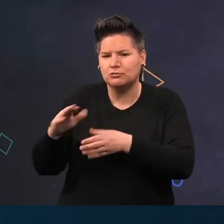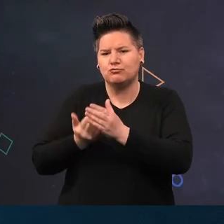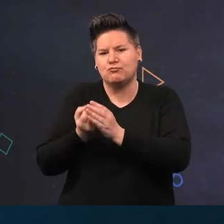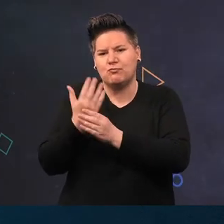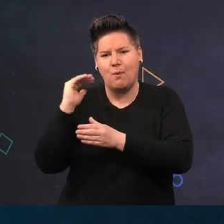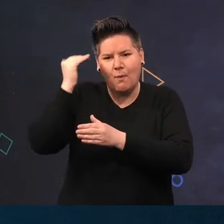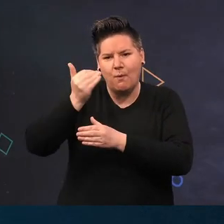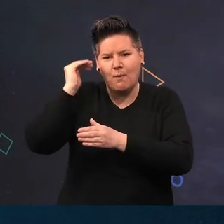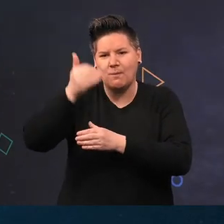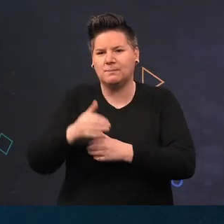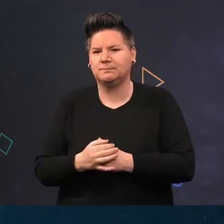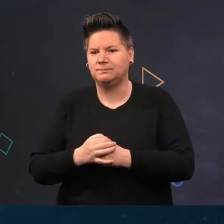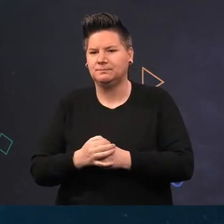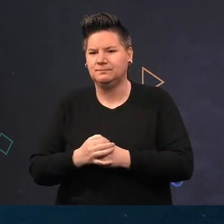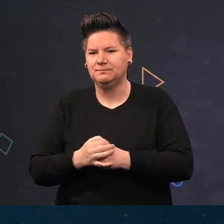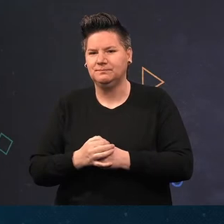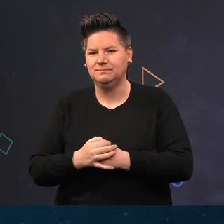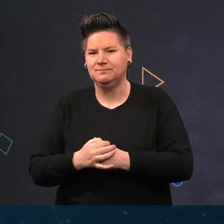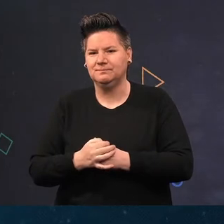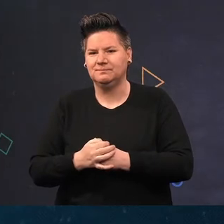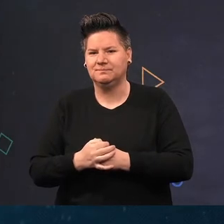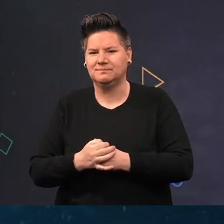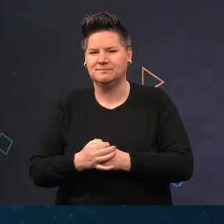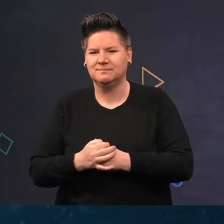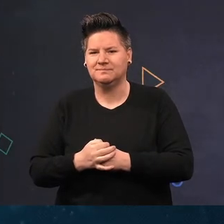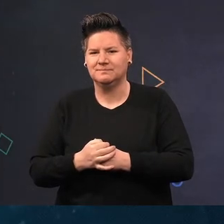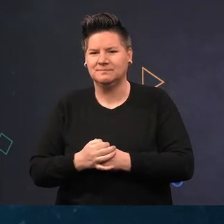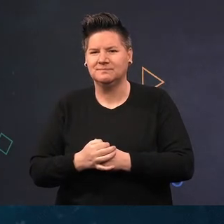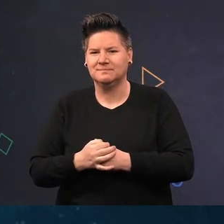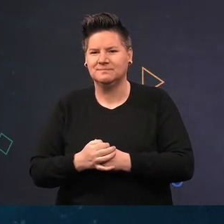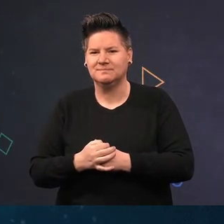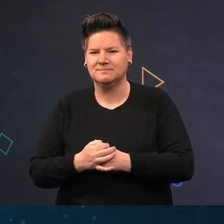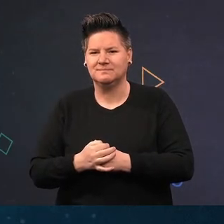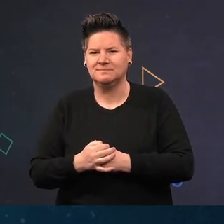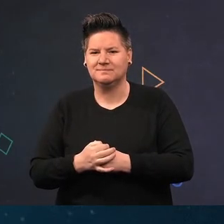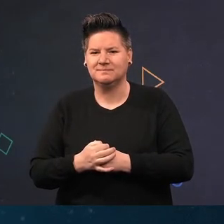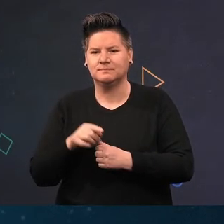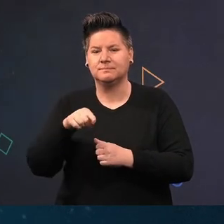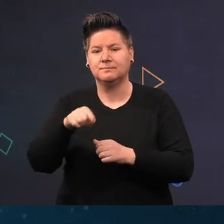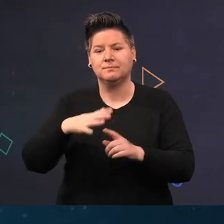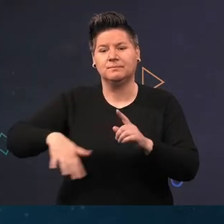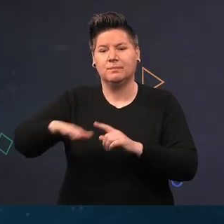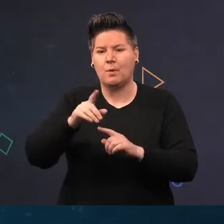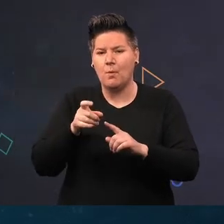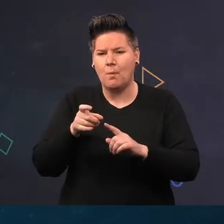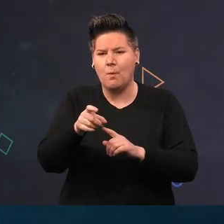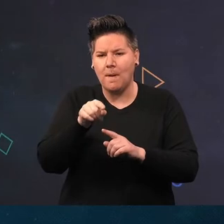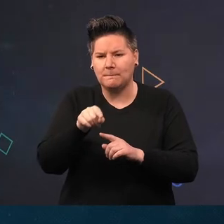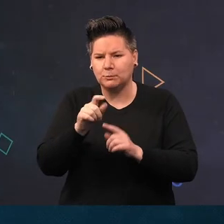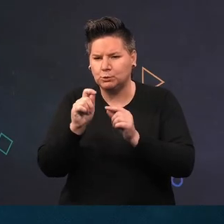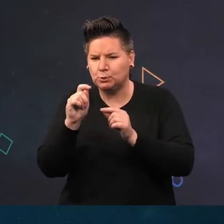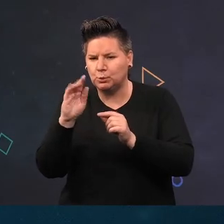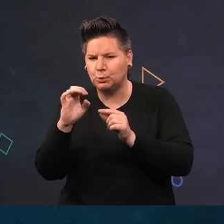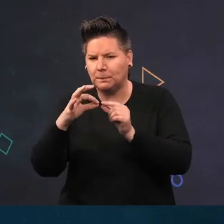not above evicting a lesser crab from its shell. A Sand Mason worm tube the tube constructed